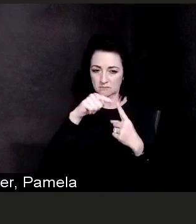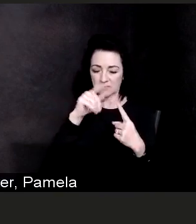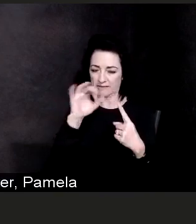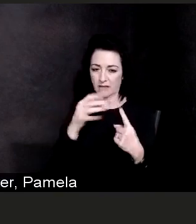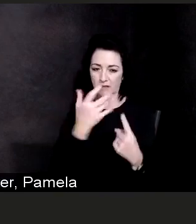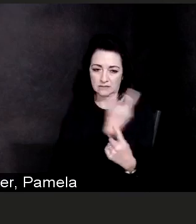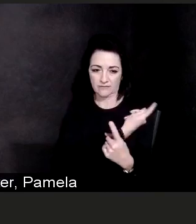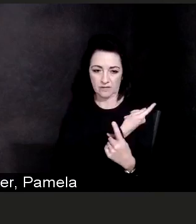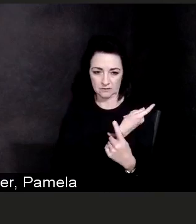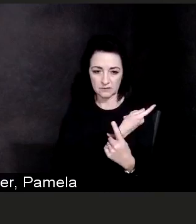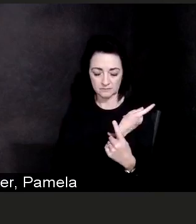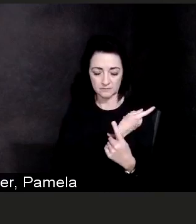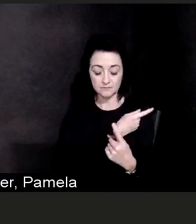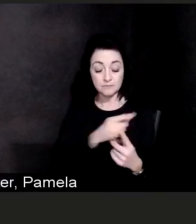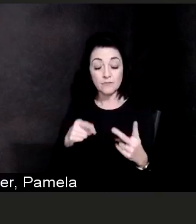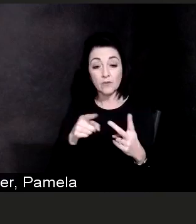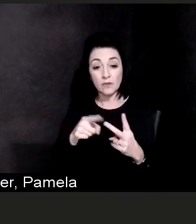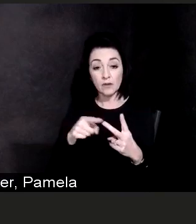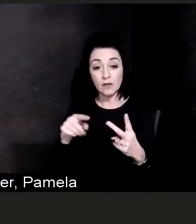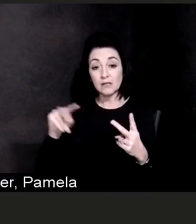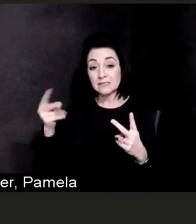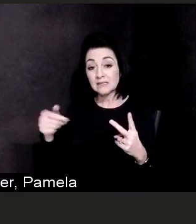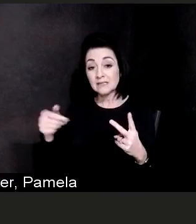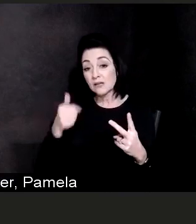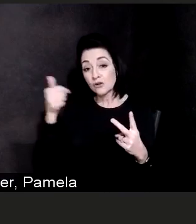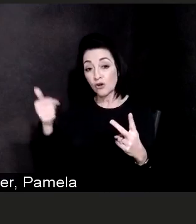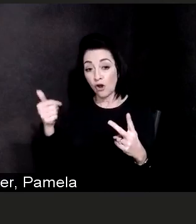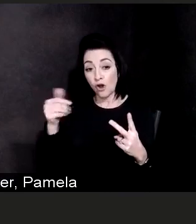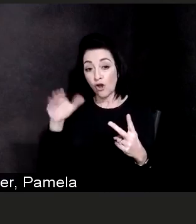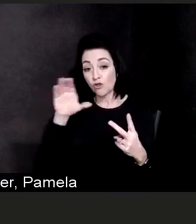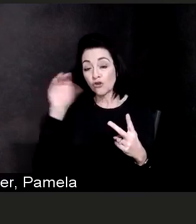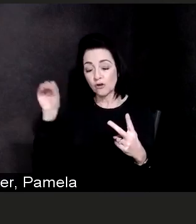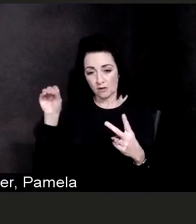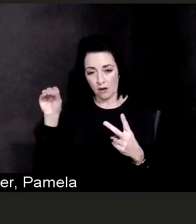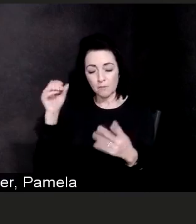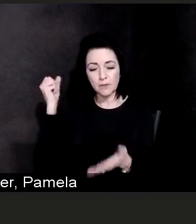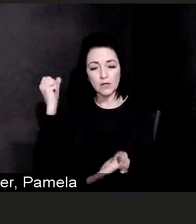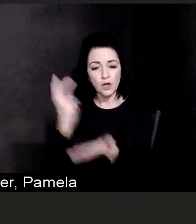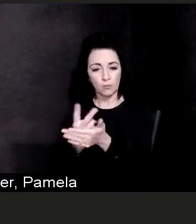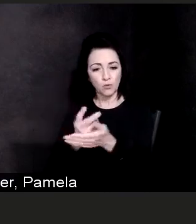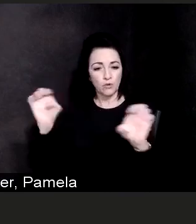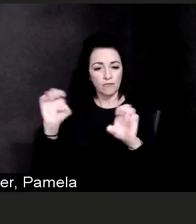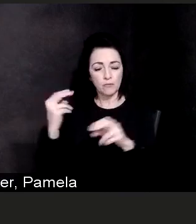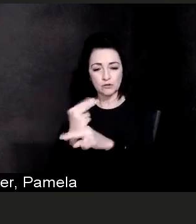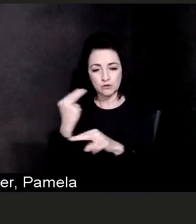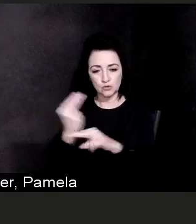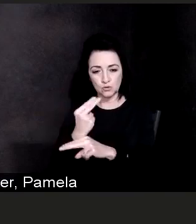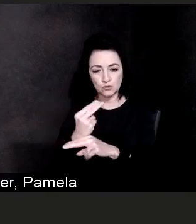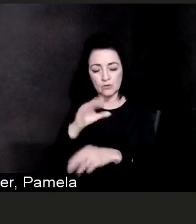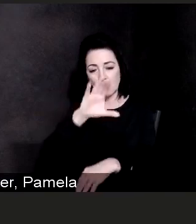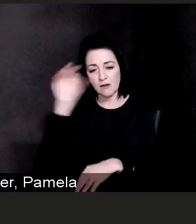Emergency Use Authorization after the Pfizer vaccine, and that one comes from a company named Moderna